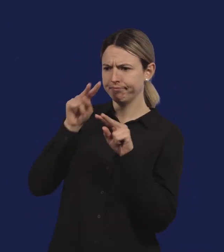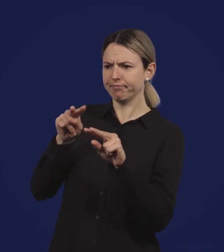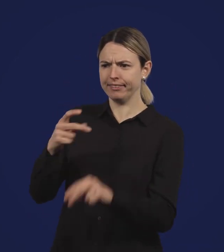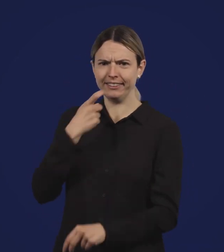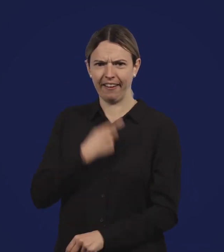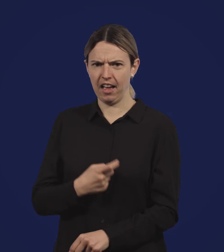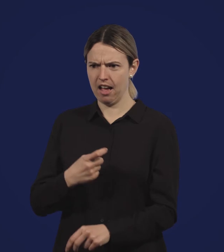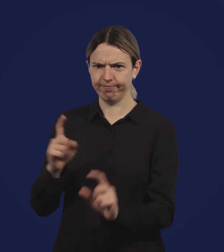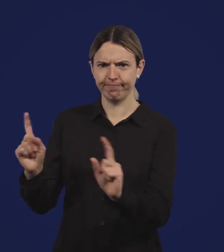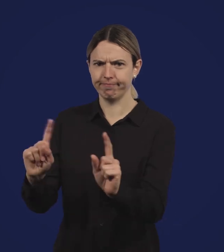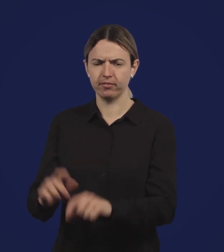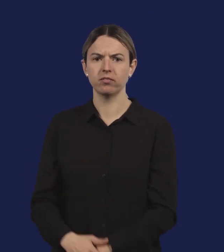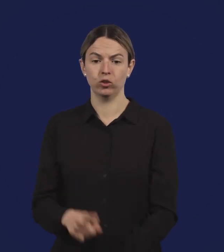Severe reactions can look like: